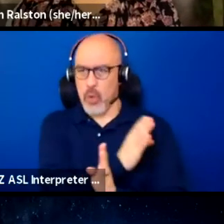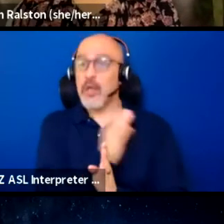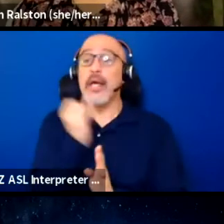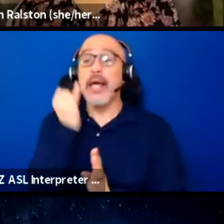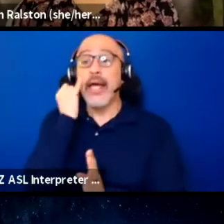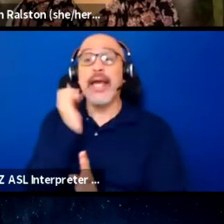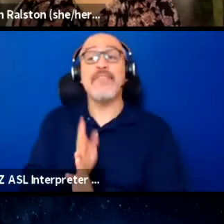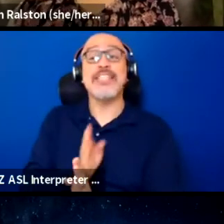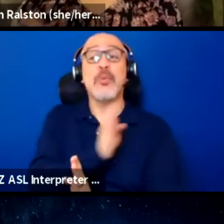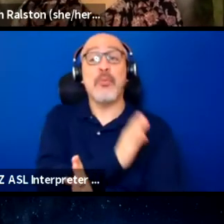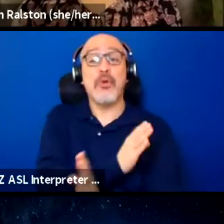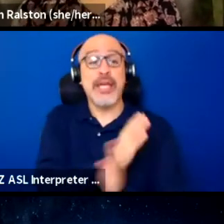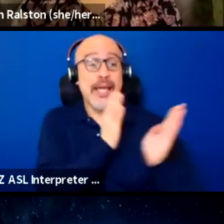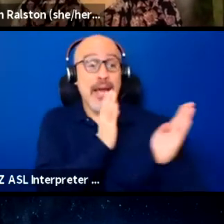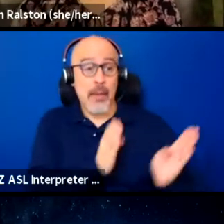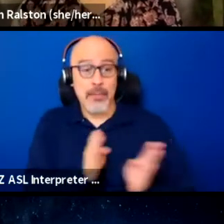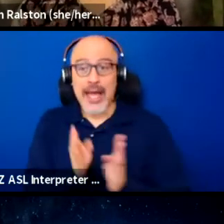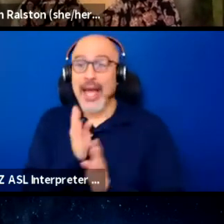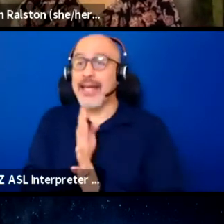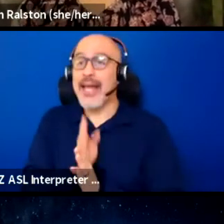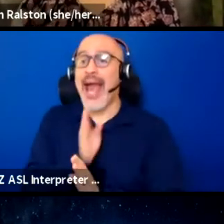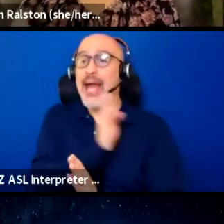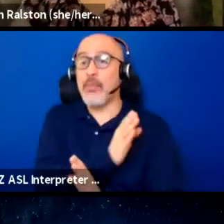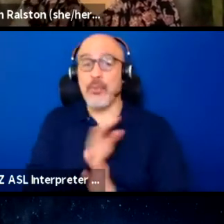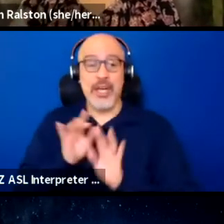prerecorded and kind of done at my pace